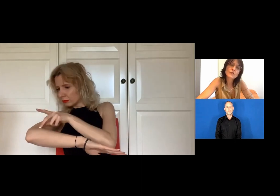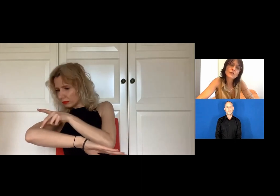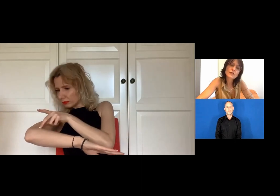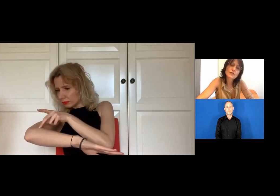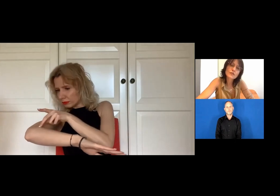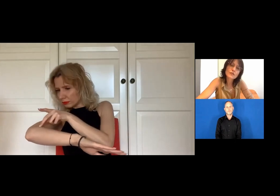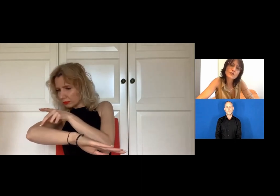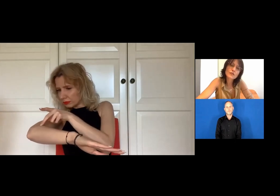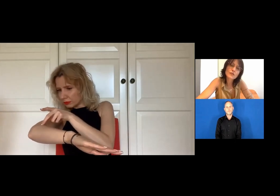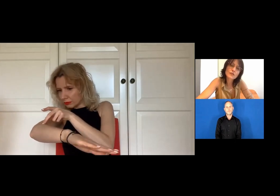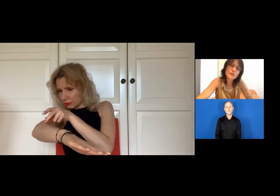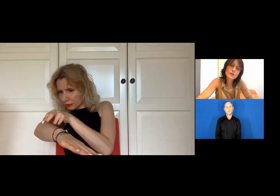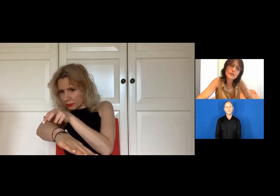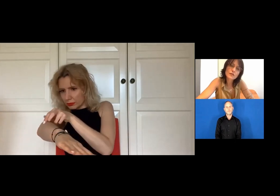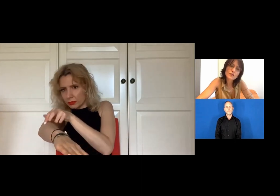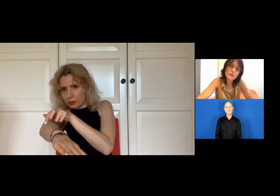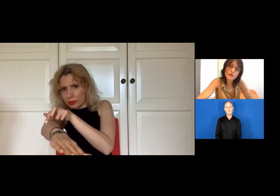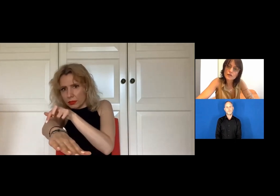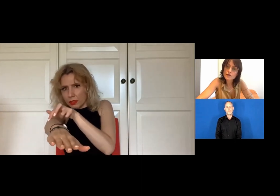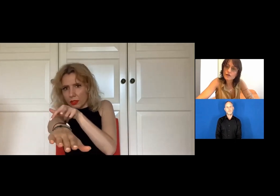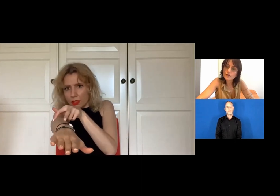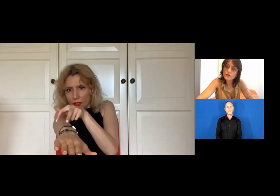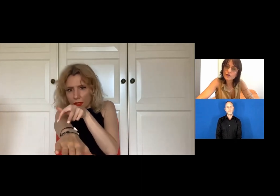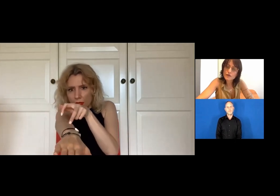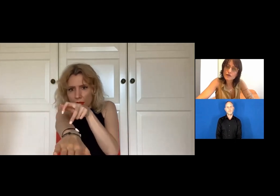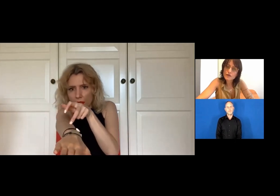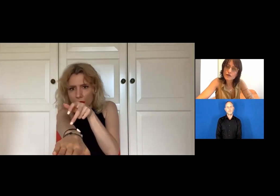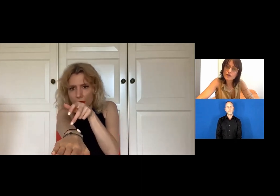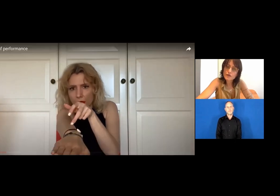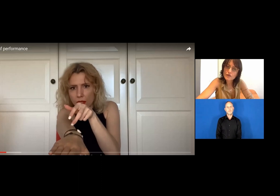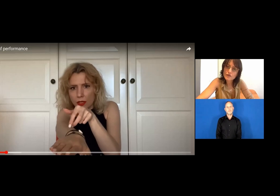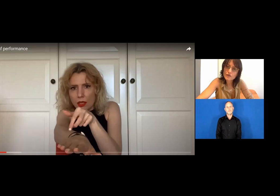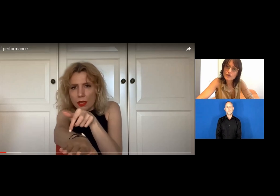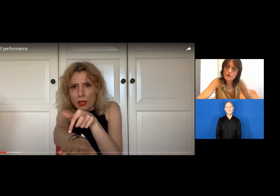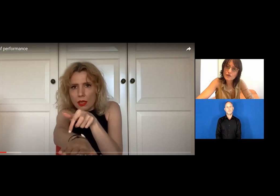I am drawn to it.